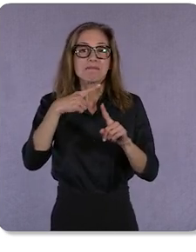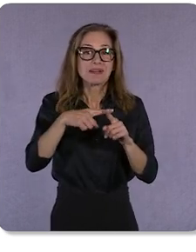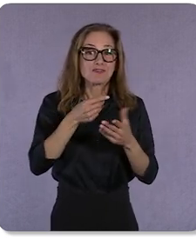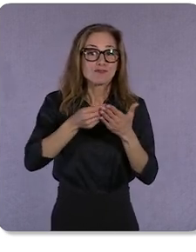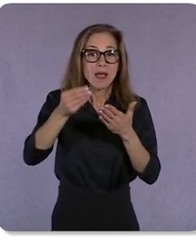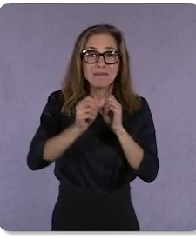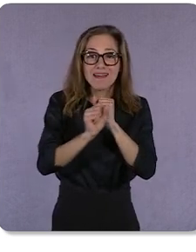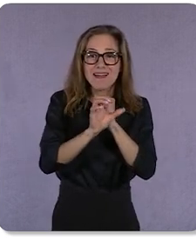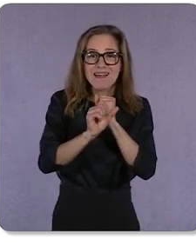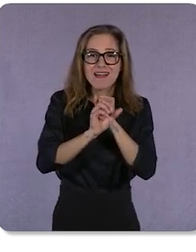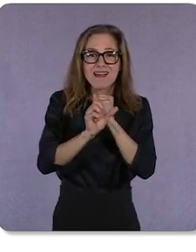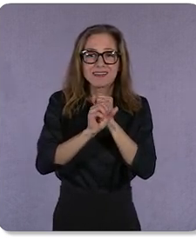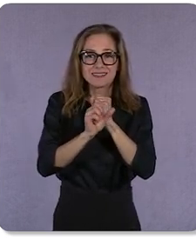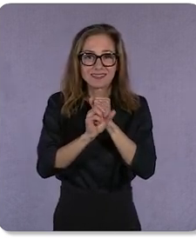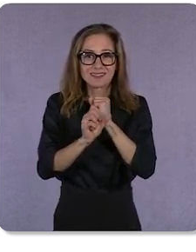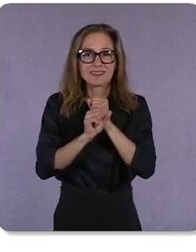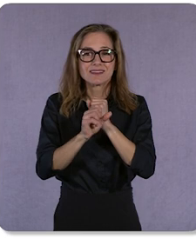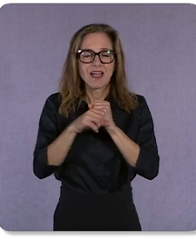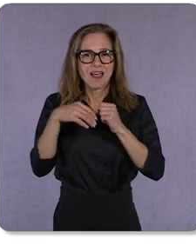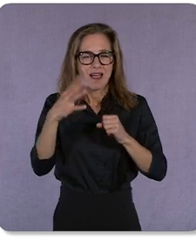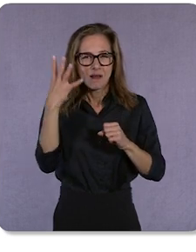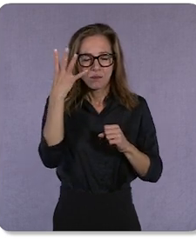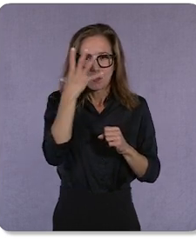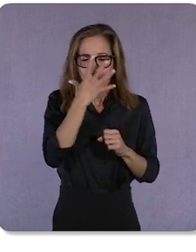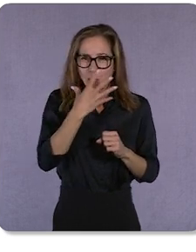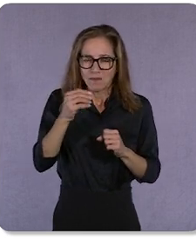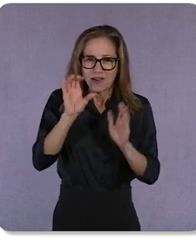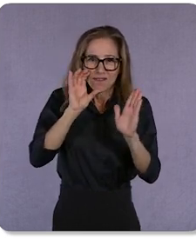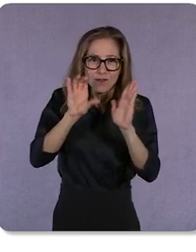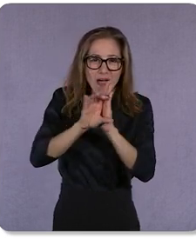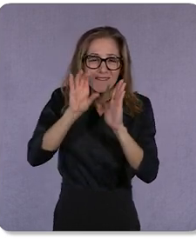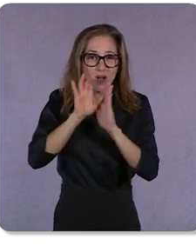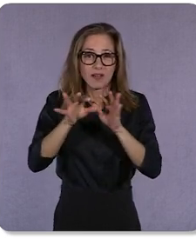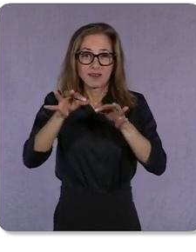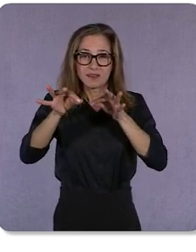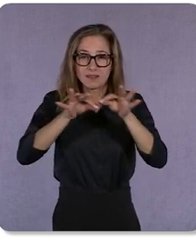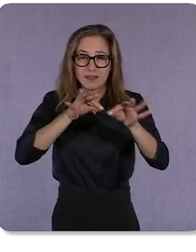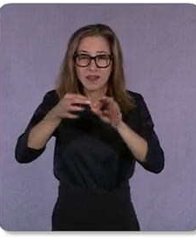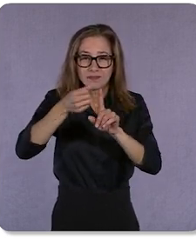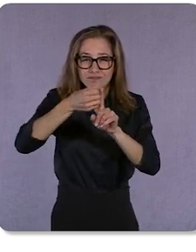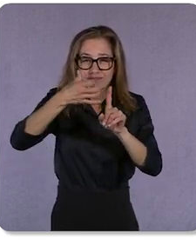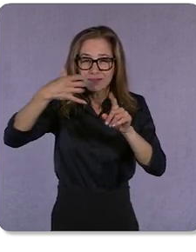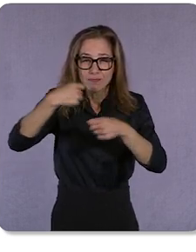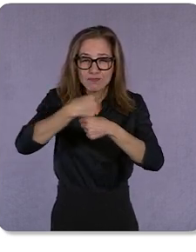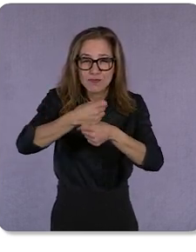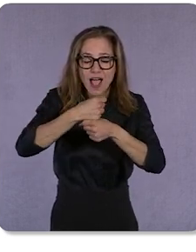that inspire me with beautiful photography and rich product descriptions.